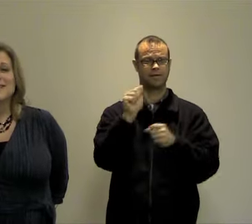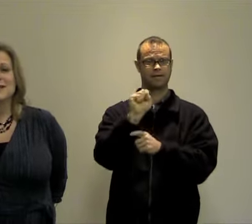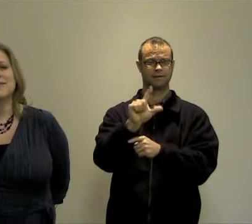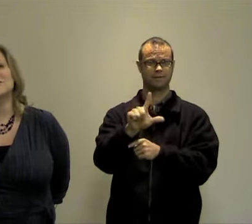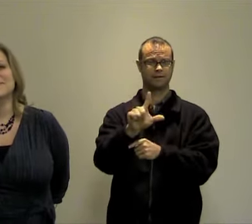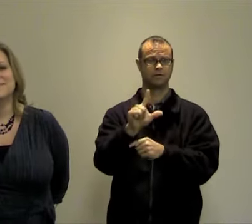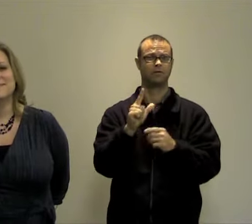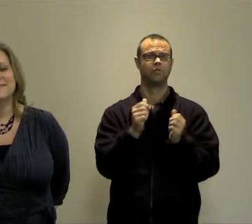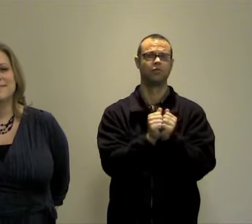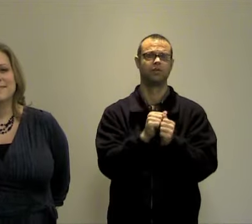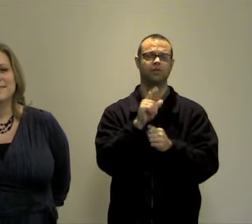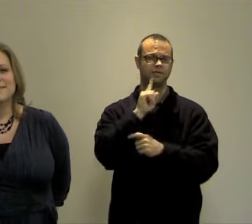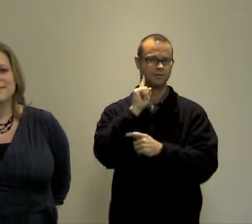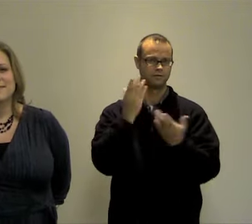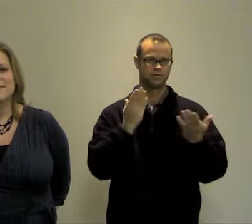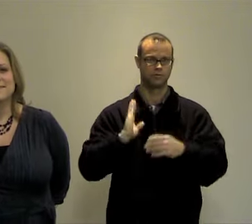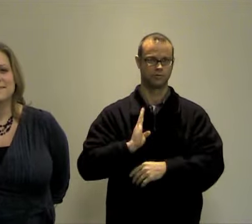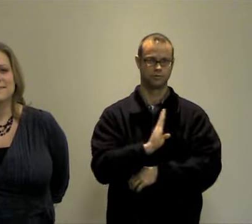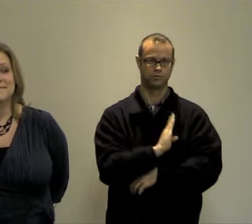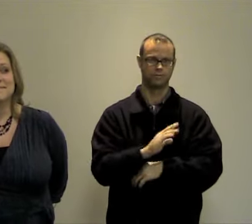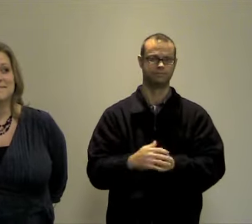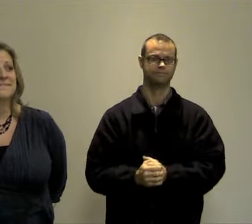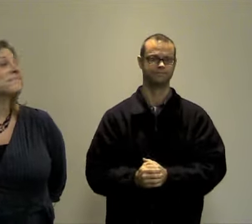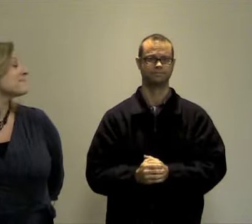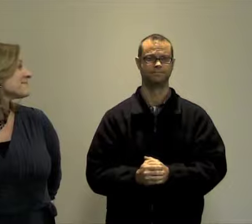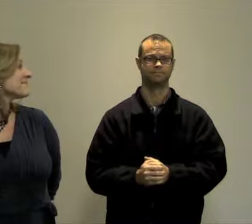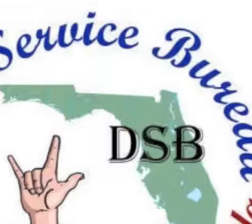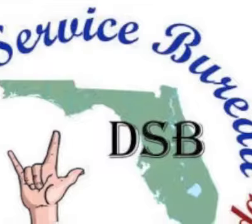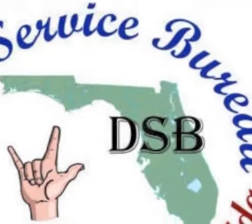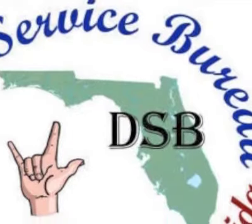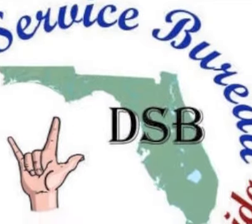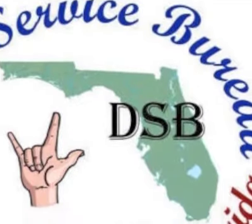language.